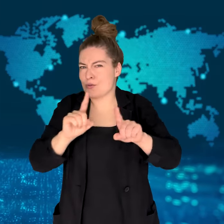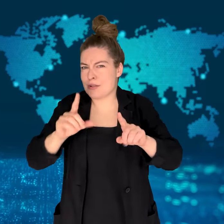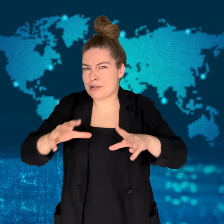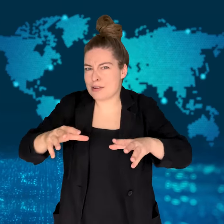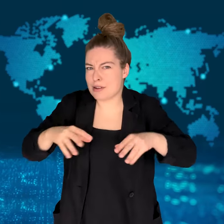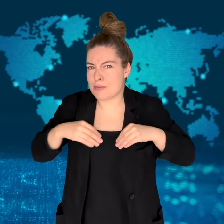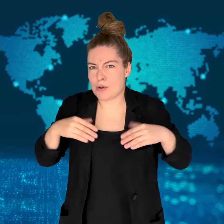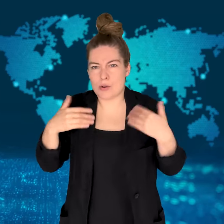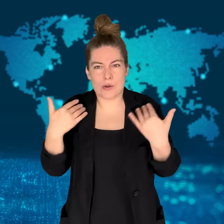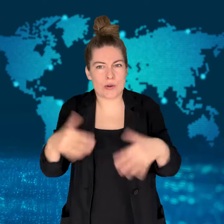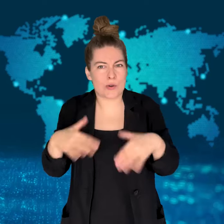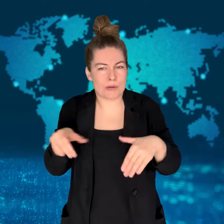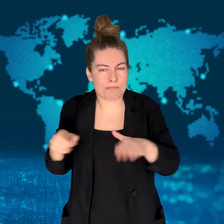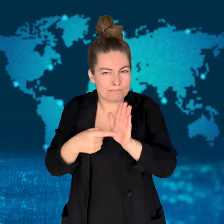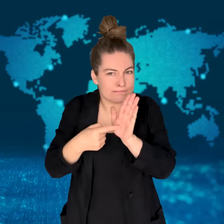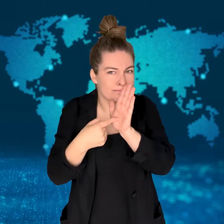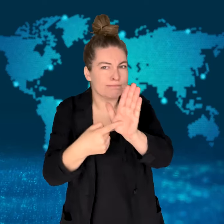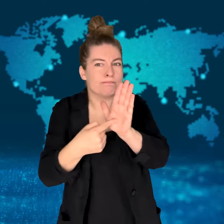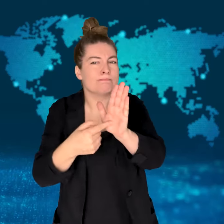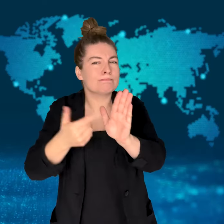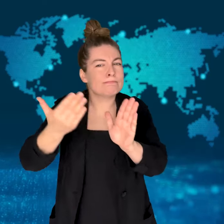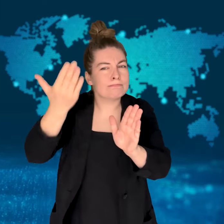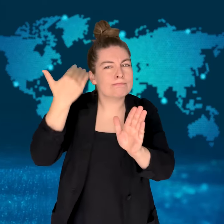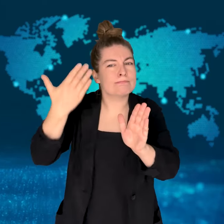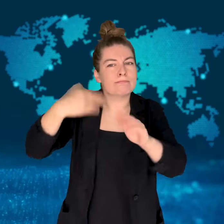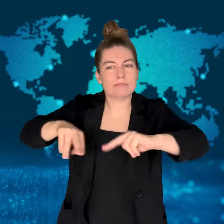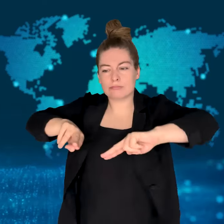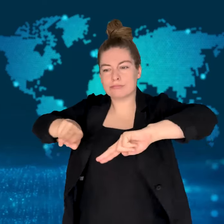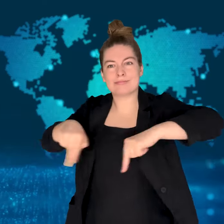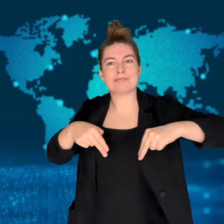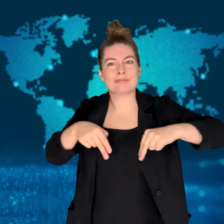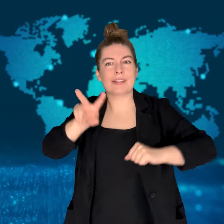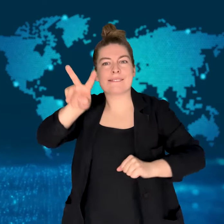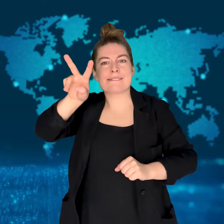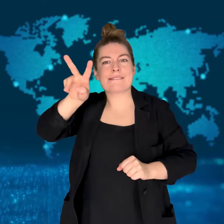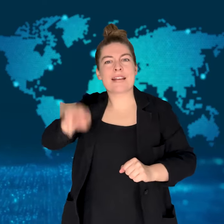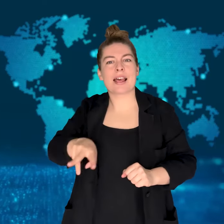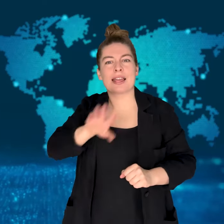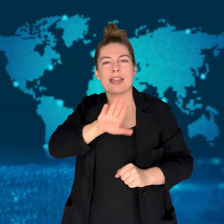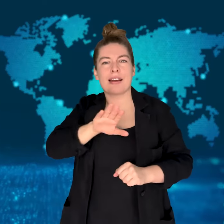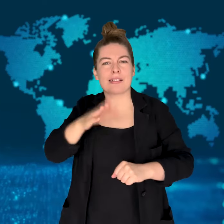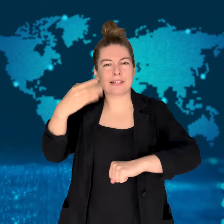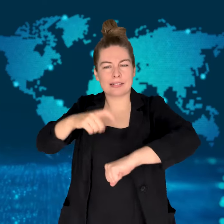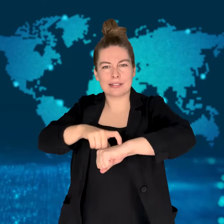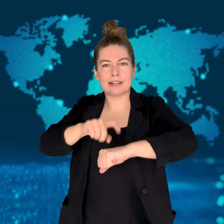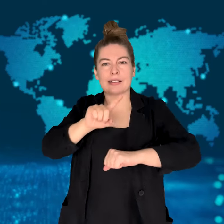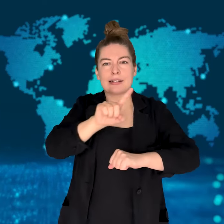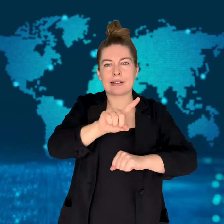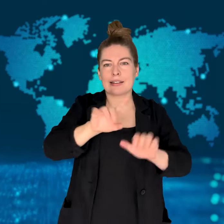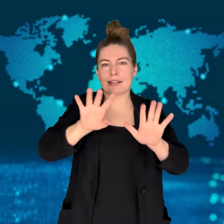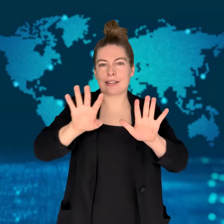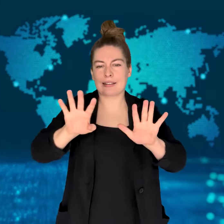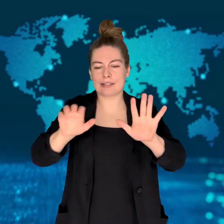"gross violation of international regulations,"